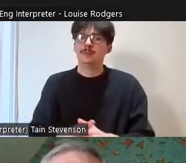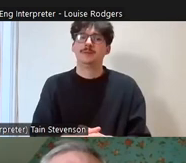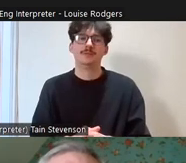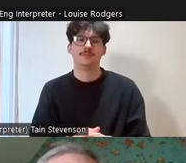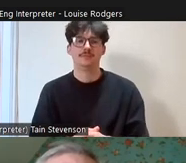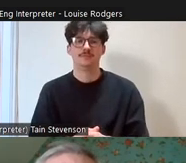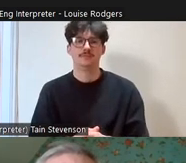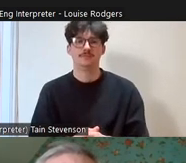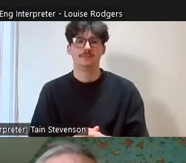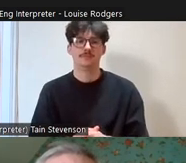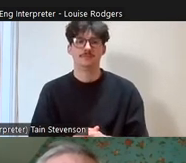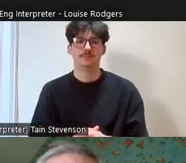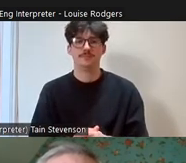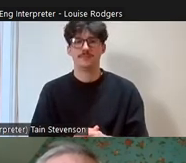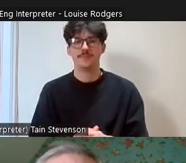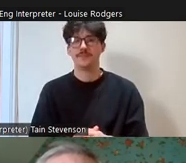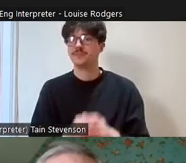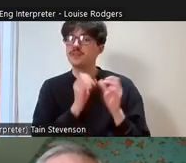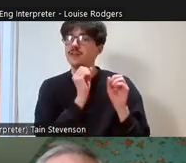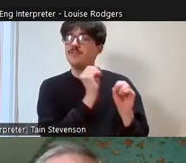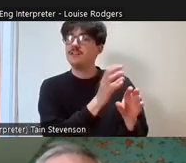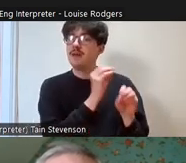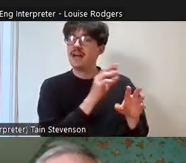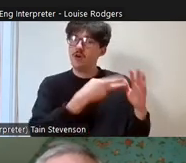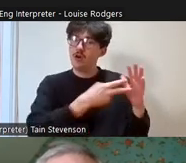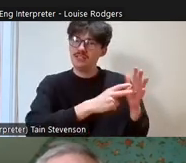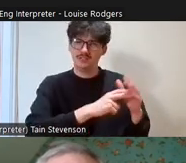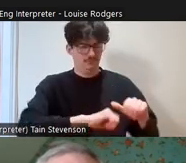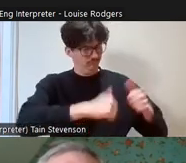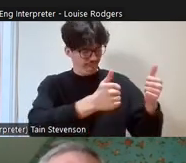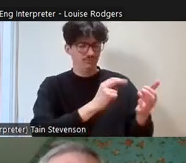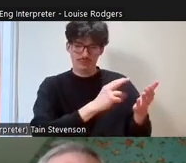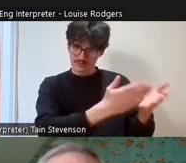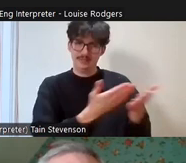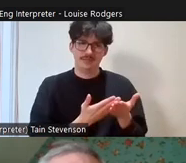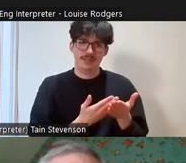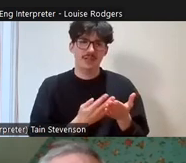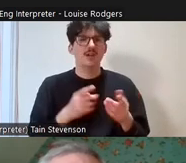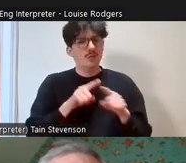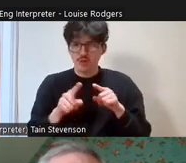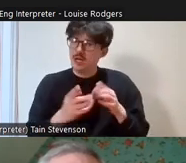We get very good feedback from the organisations. We try and be supportive as we can and we like